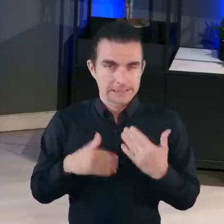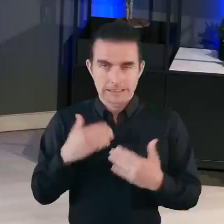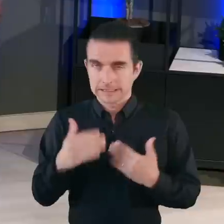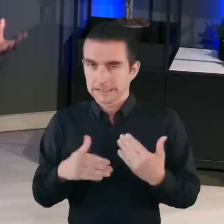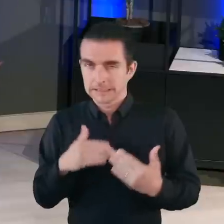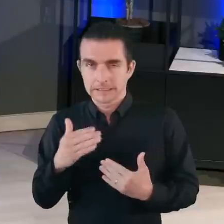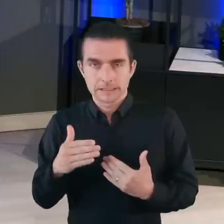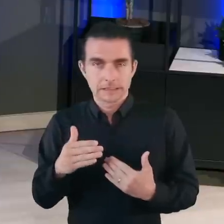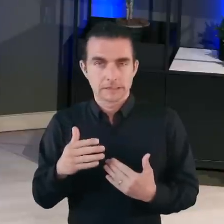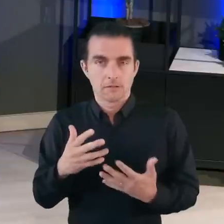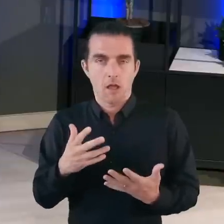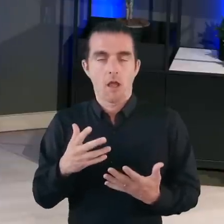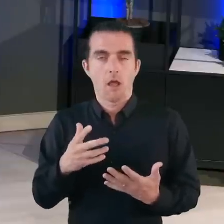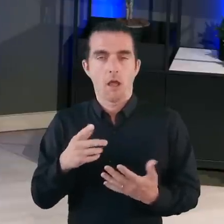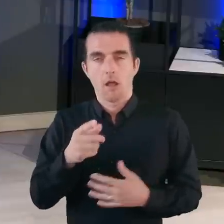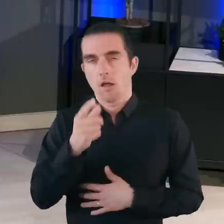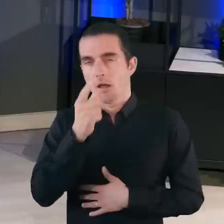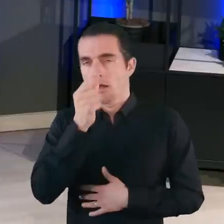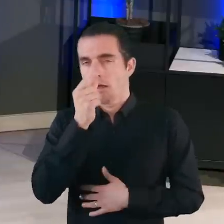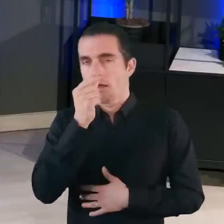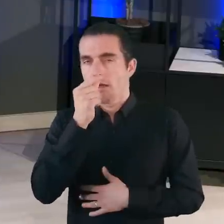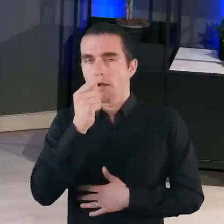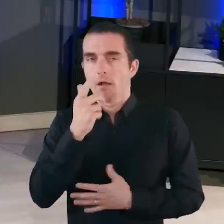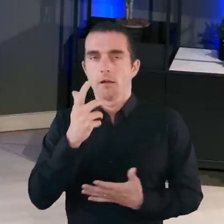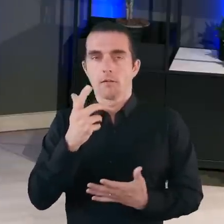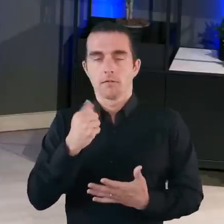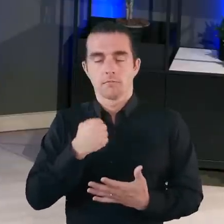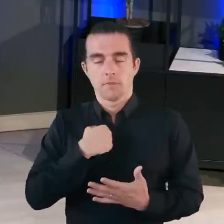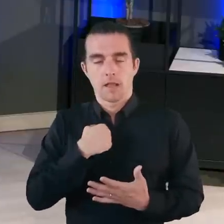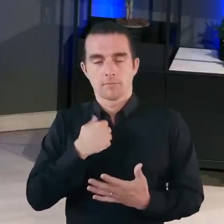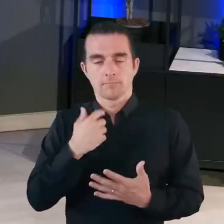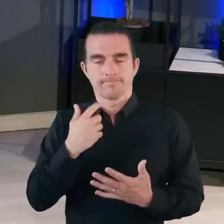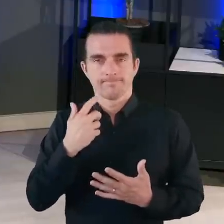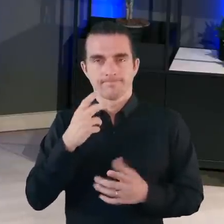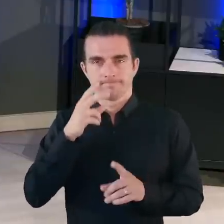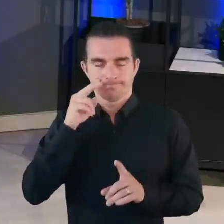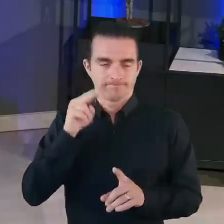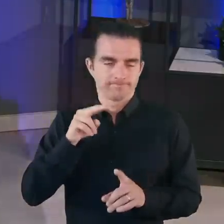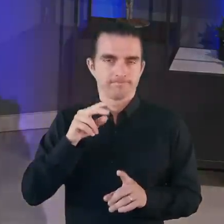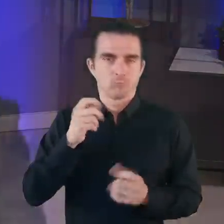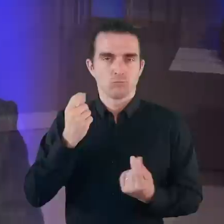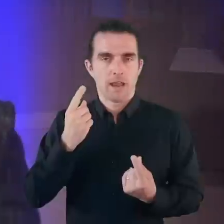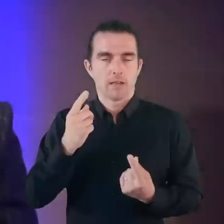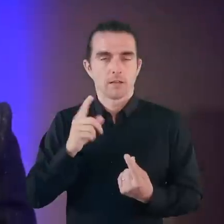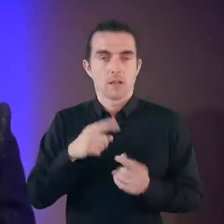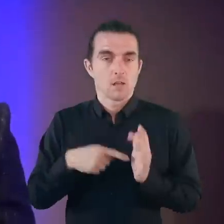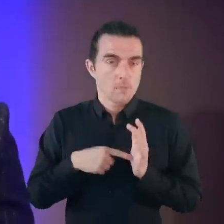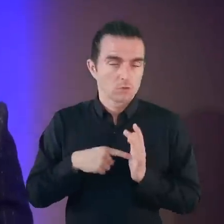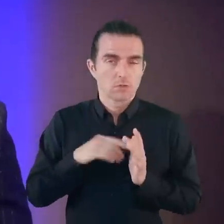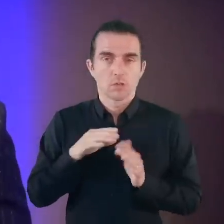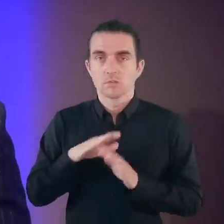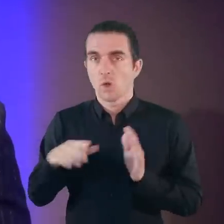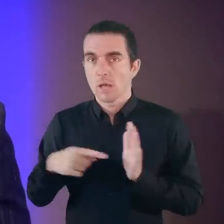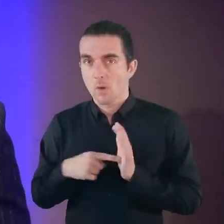experiencing that, you kind of are able to put into perspective what is important and what is unimportant.